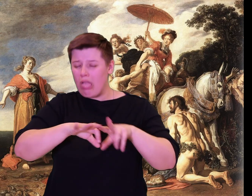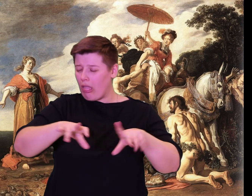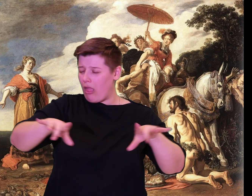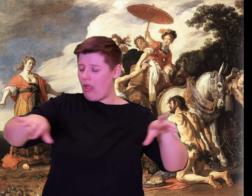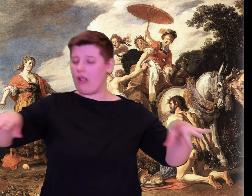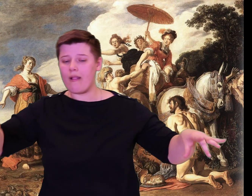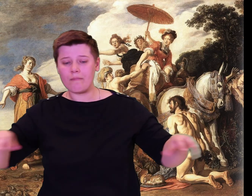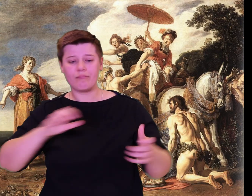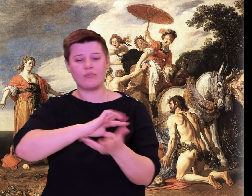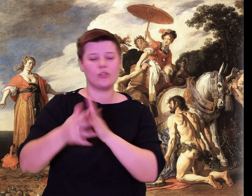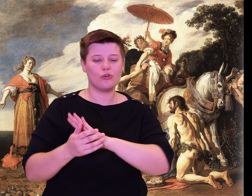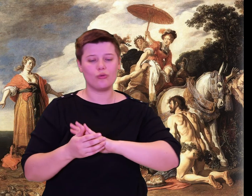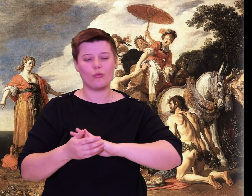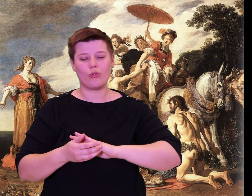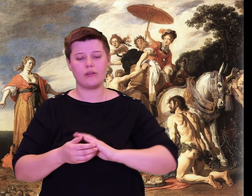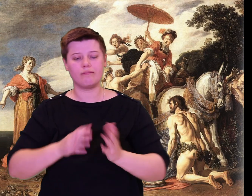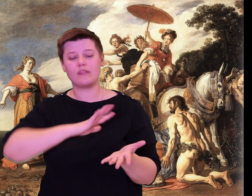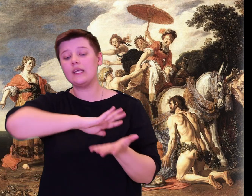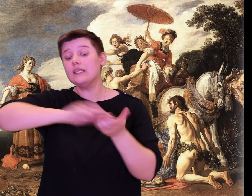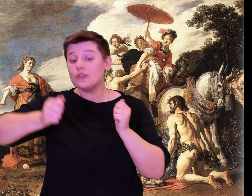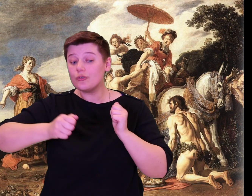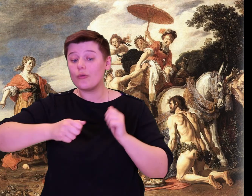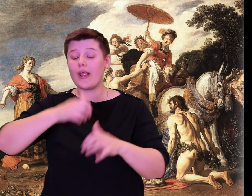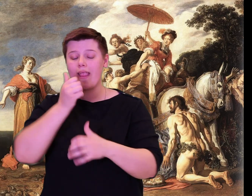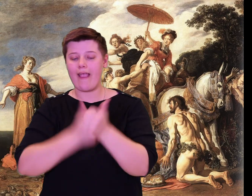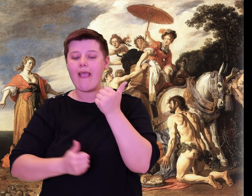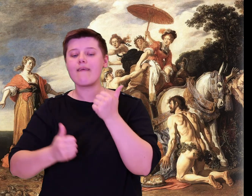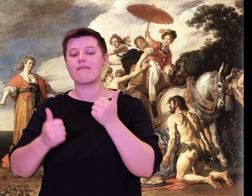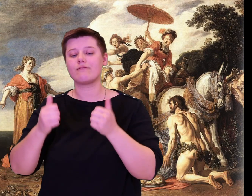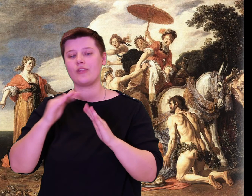bringing death to the Trojans.